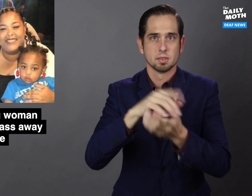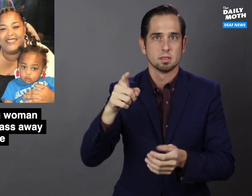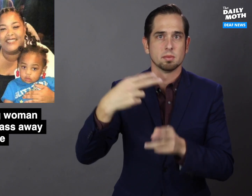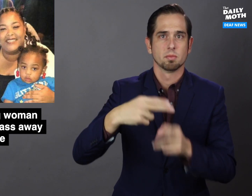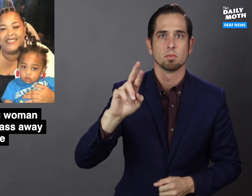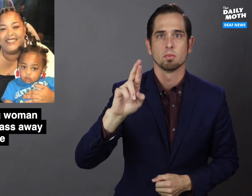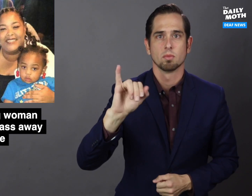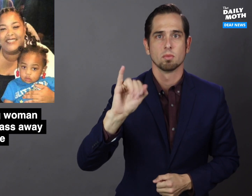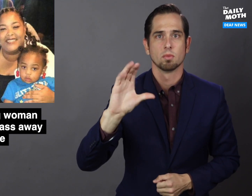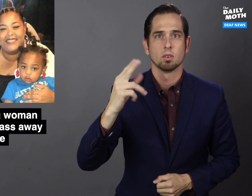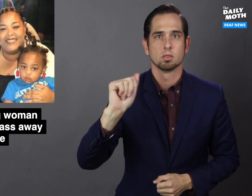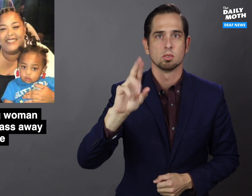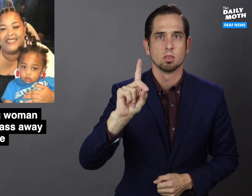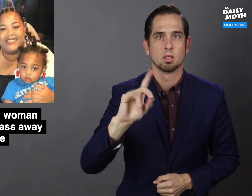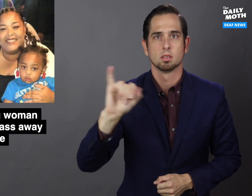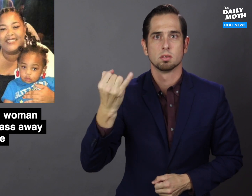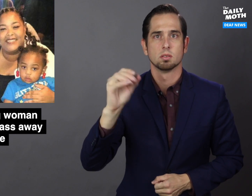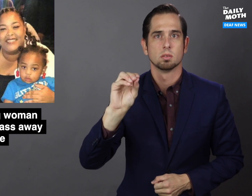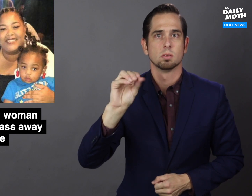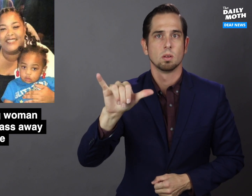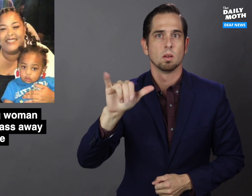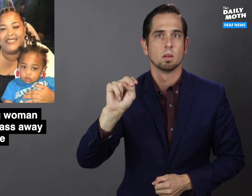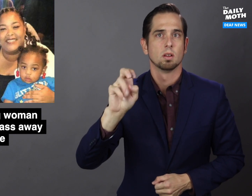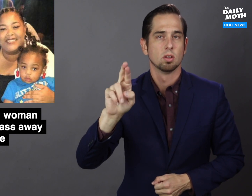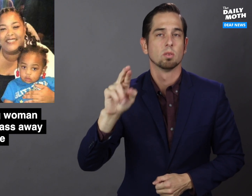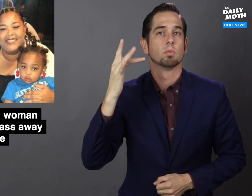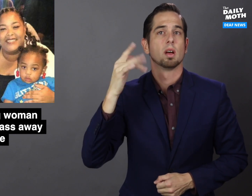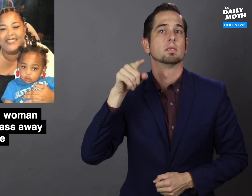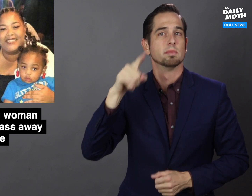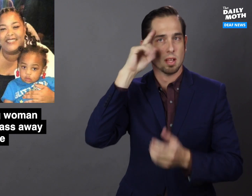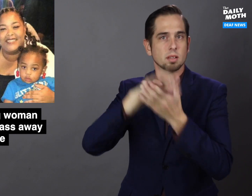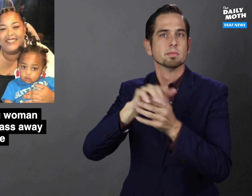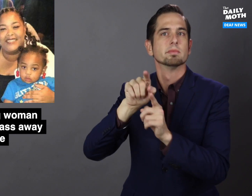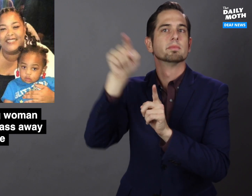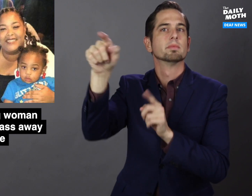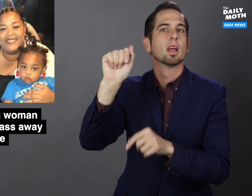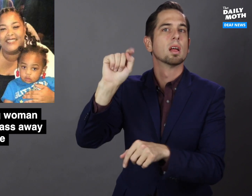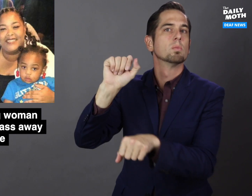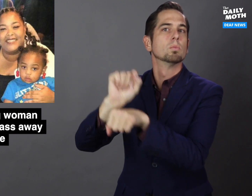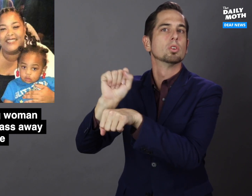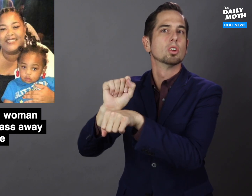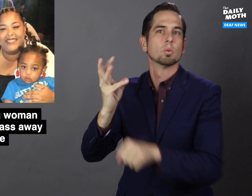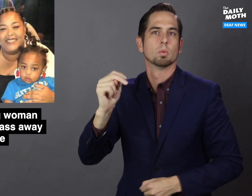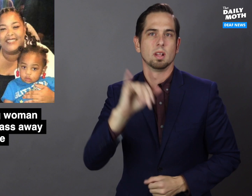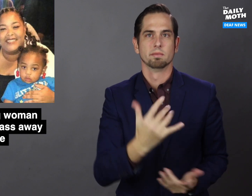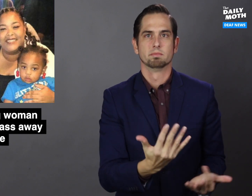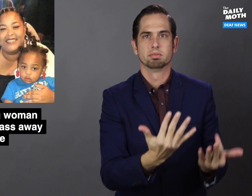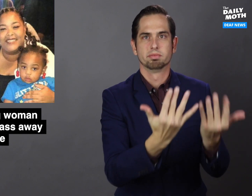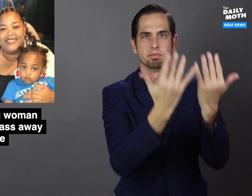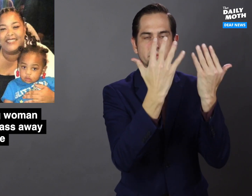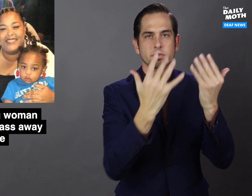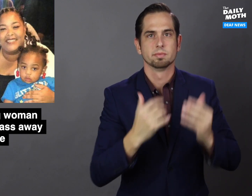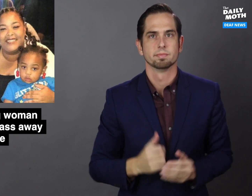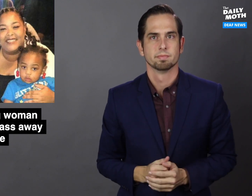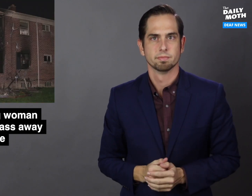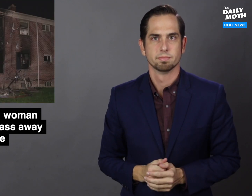Richard Joyner, because he was at work when the fire started.